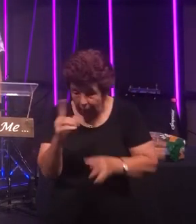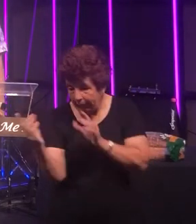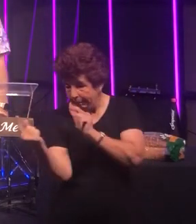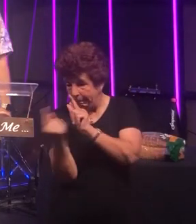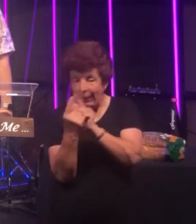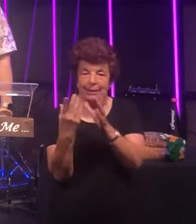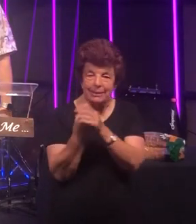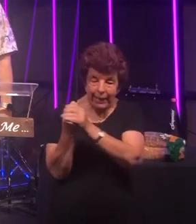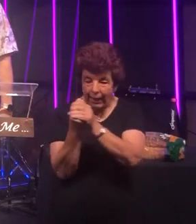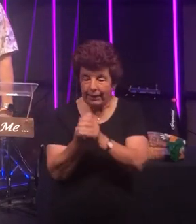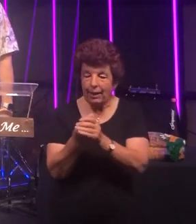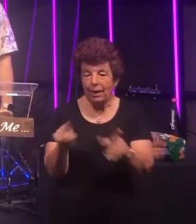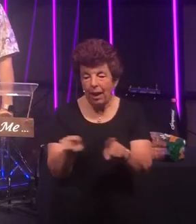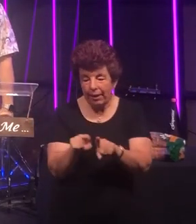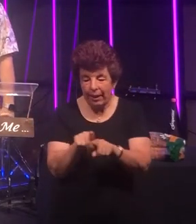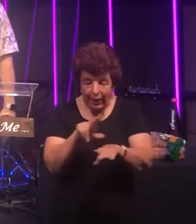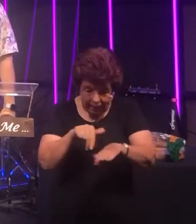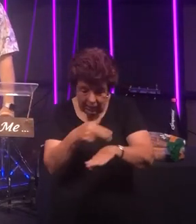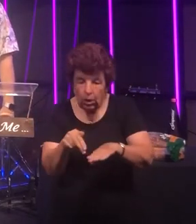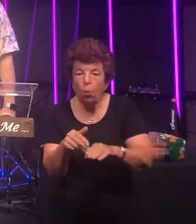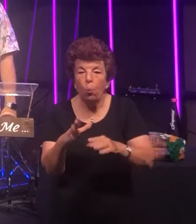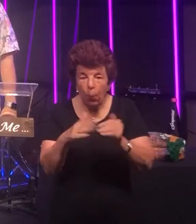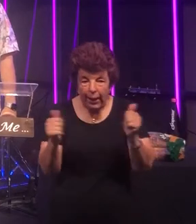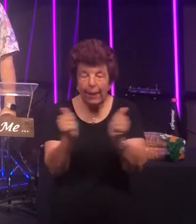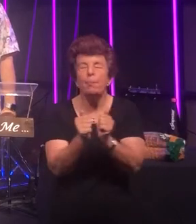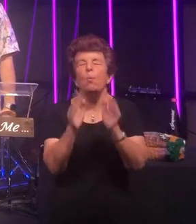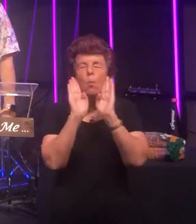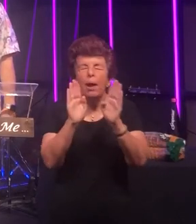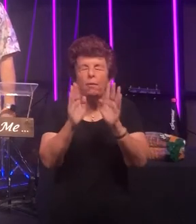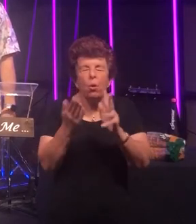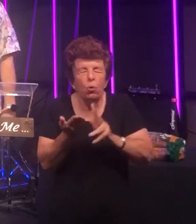normally would on this Easter weekend but it is wonderful through the benefits